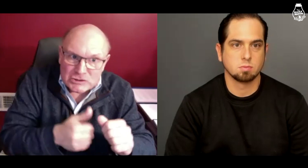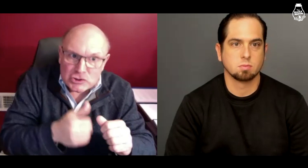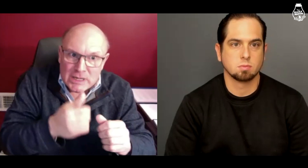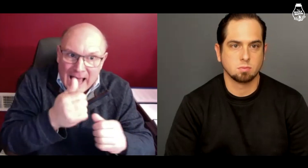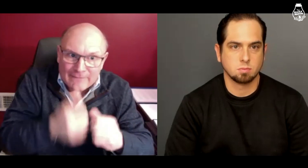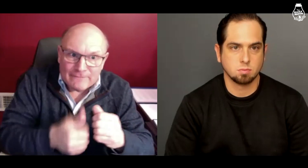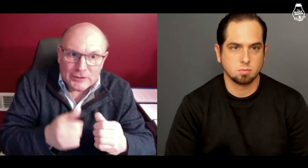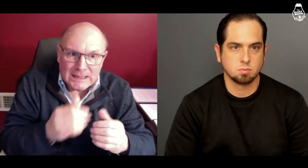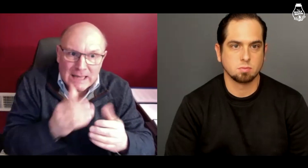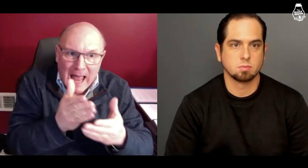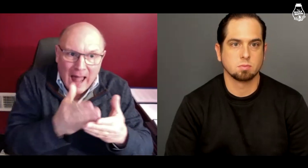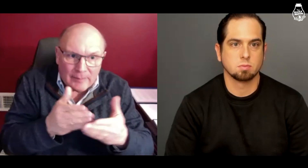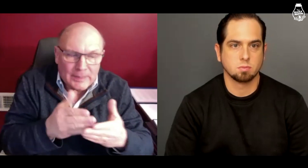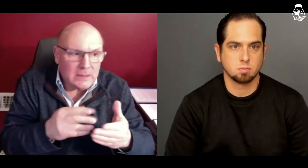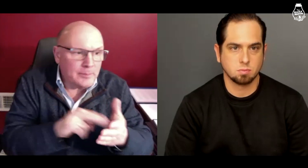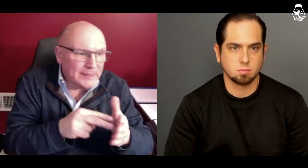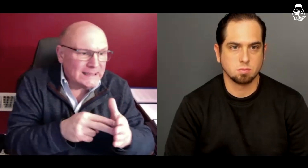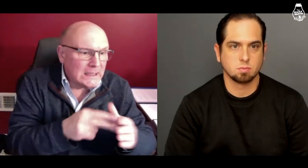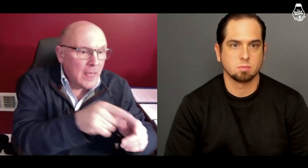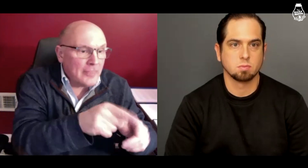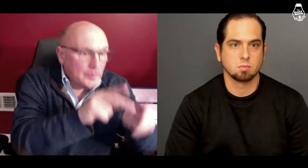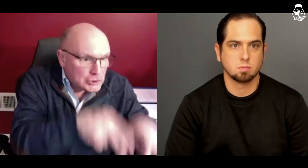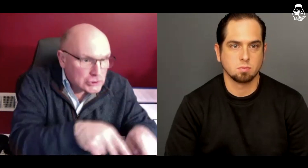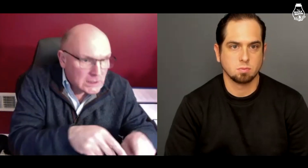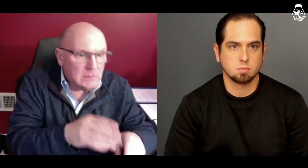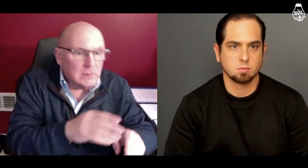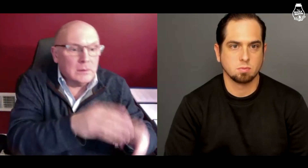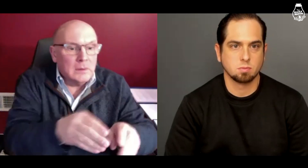Each and every aspect, meaning the person,